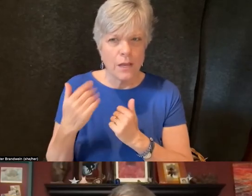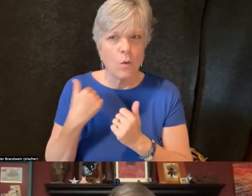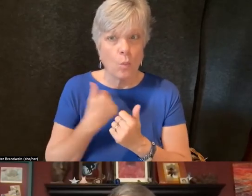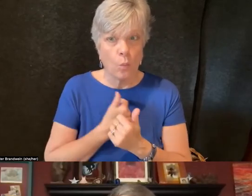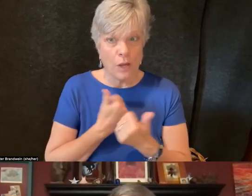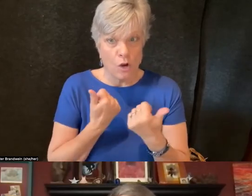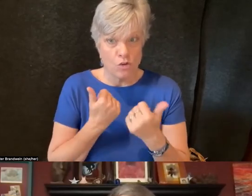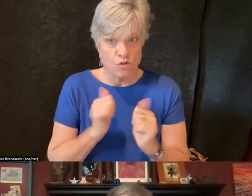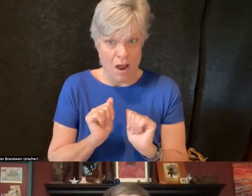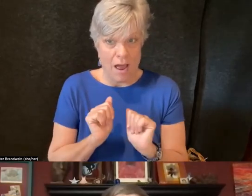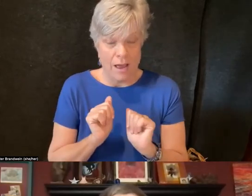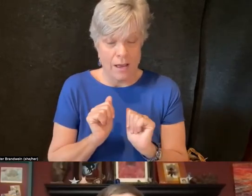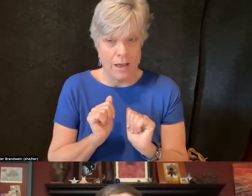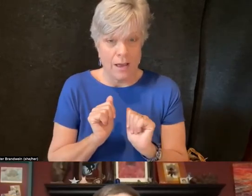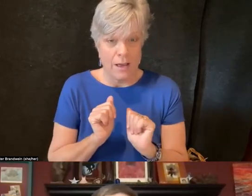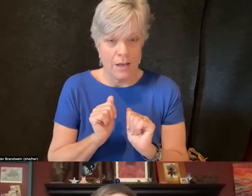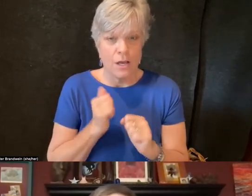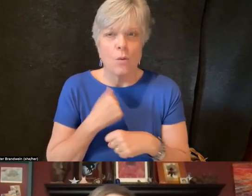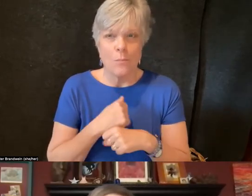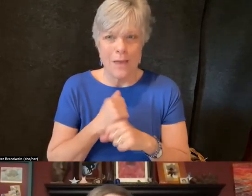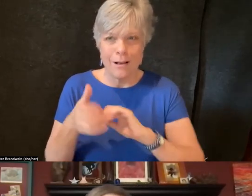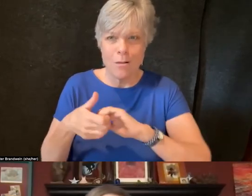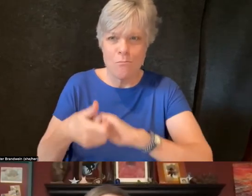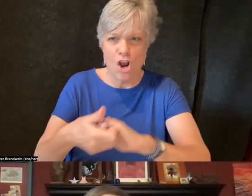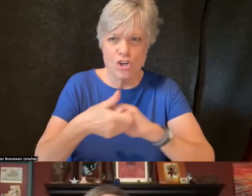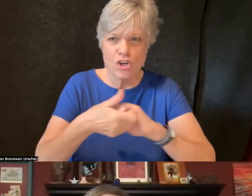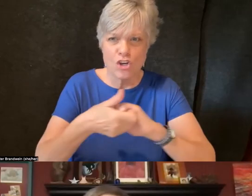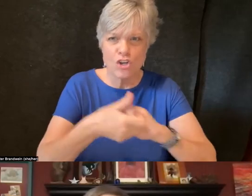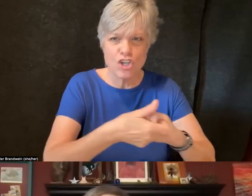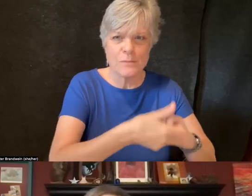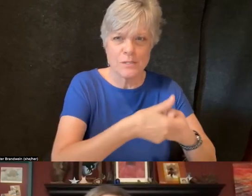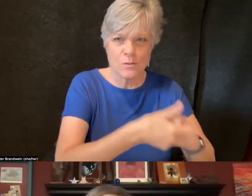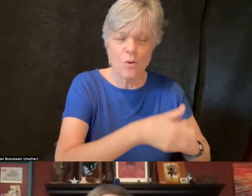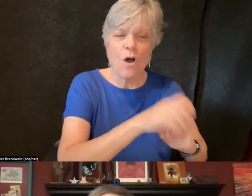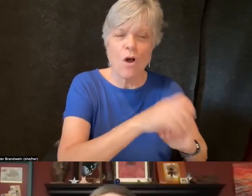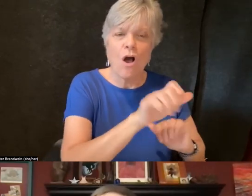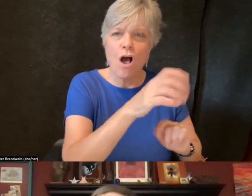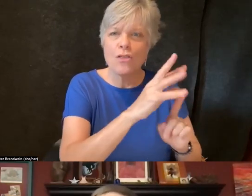really forge those partnerships with fellow cultural centers.